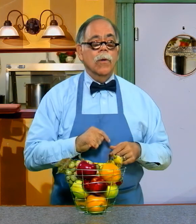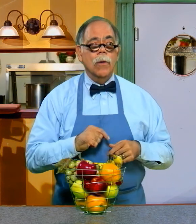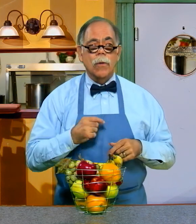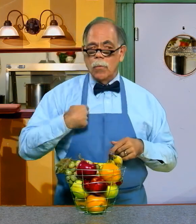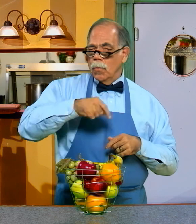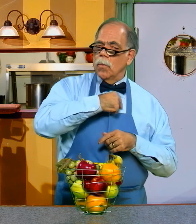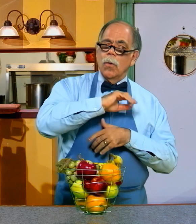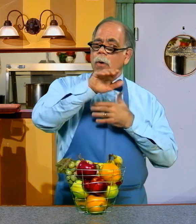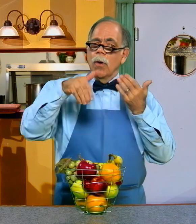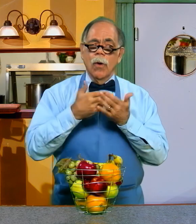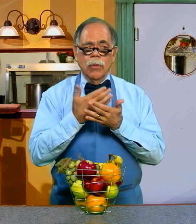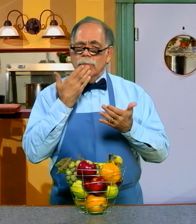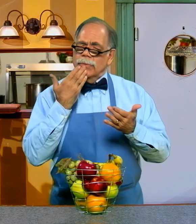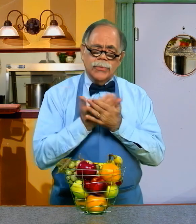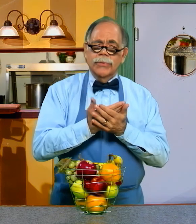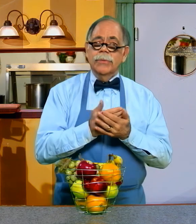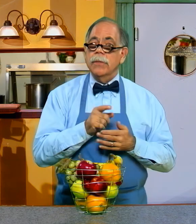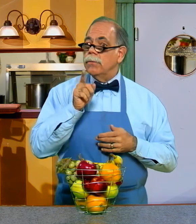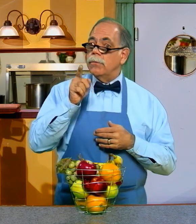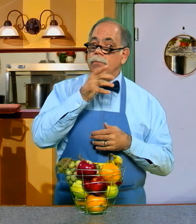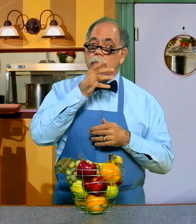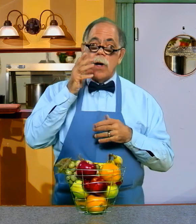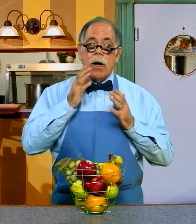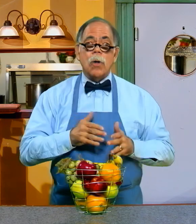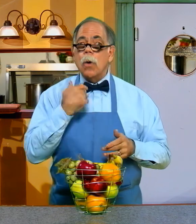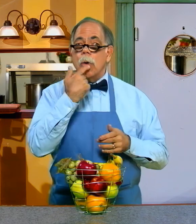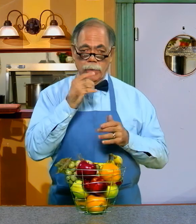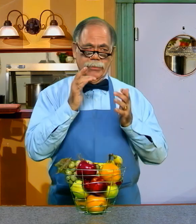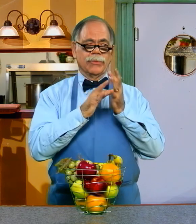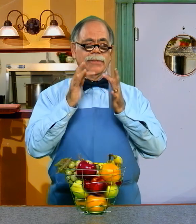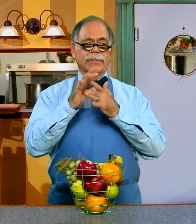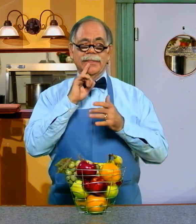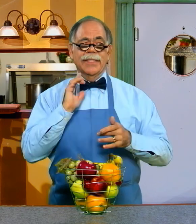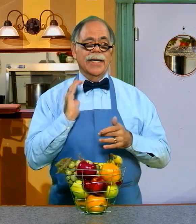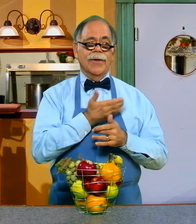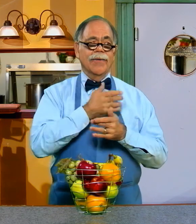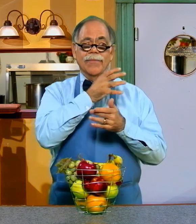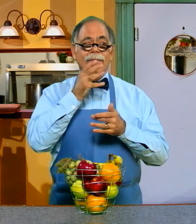WE'RE ALL GOOD, AND JESUS IS OUR FARMER.